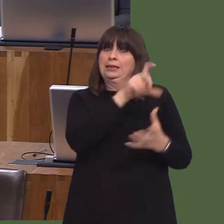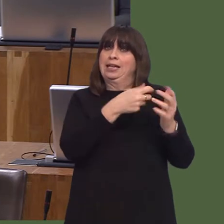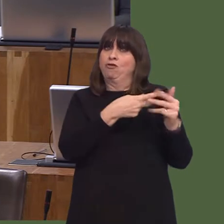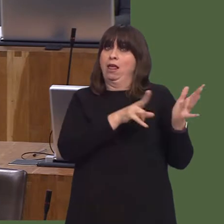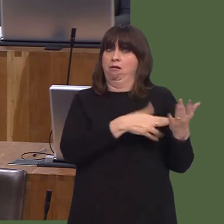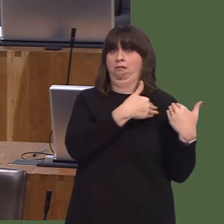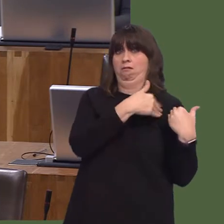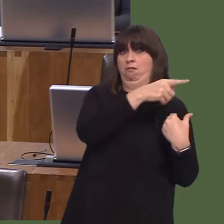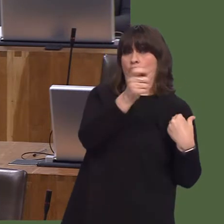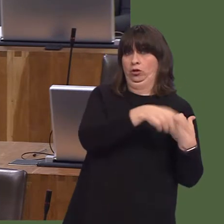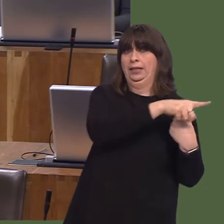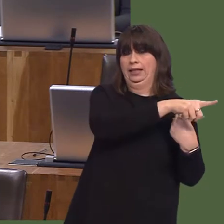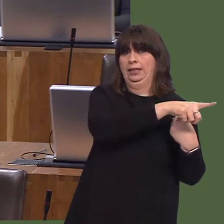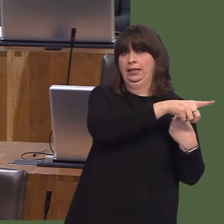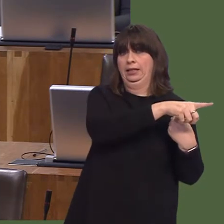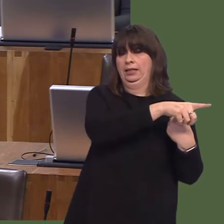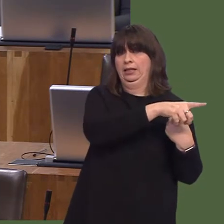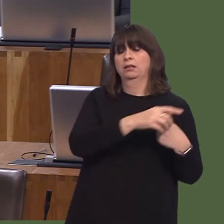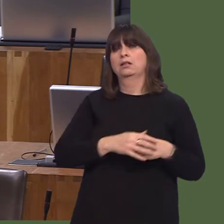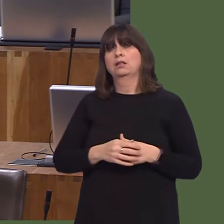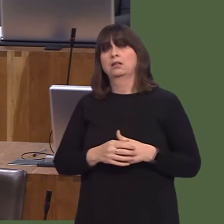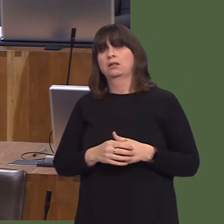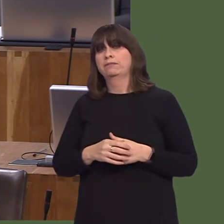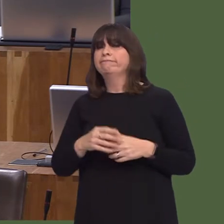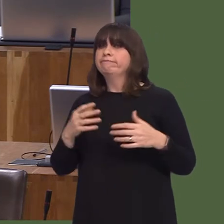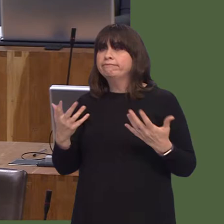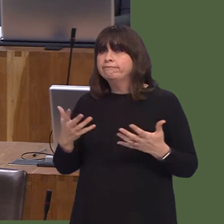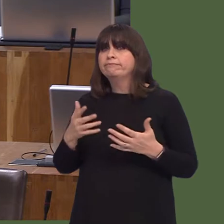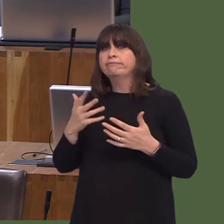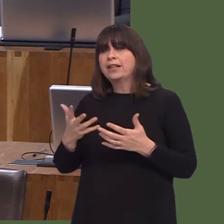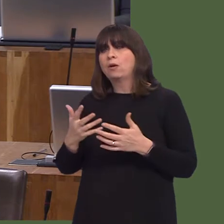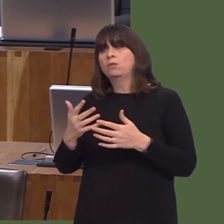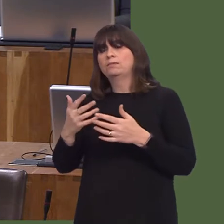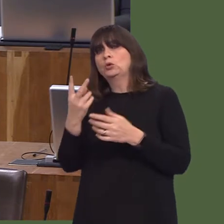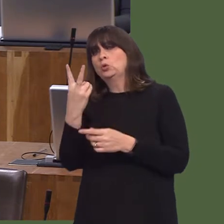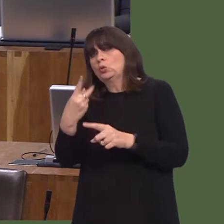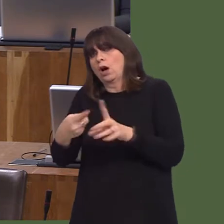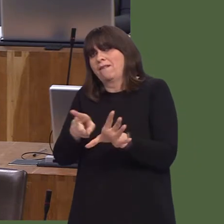Carwyn Jones AM: These are matters primarily for the local health boards, but, again, I